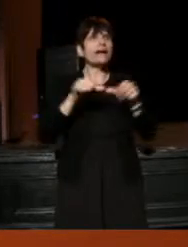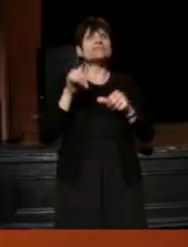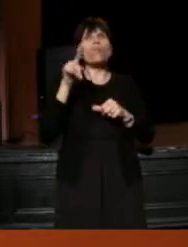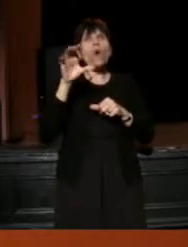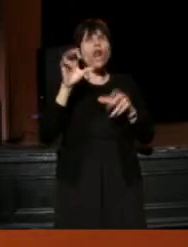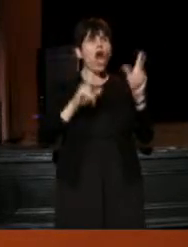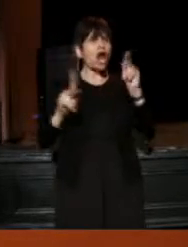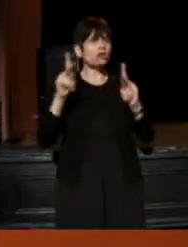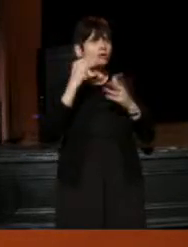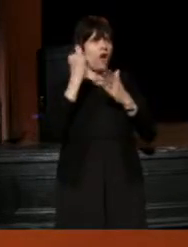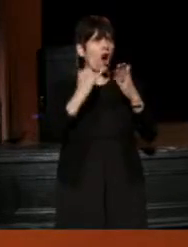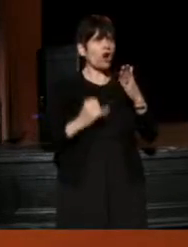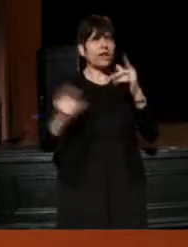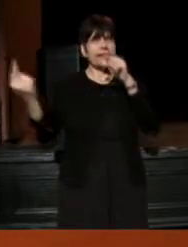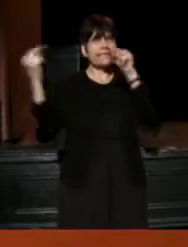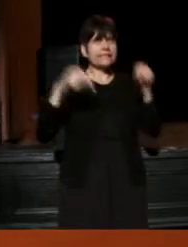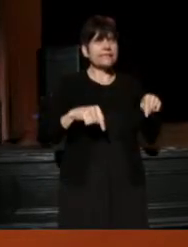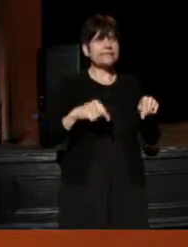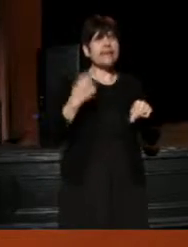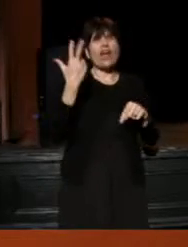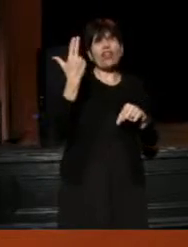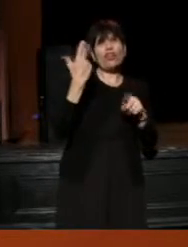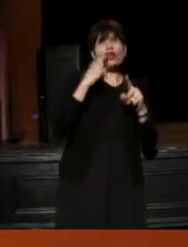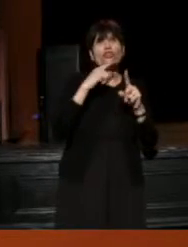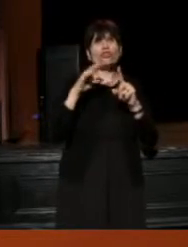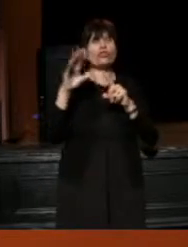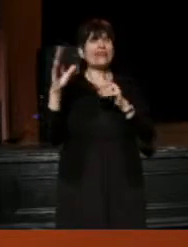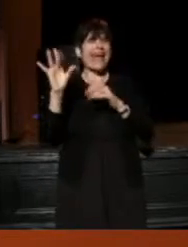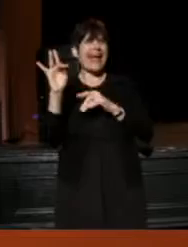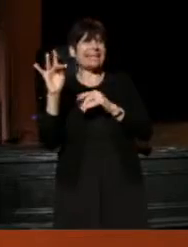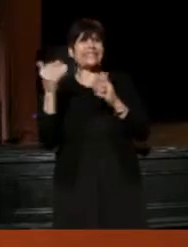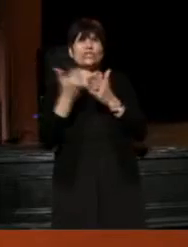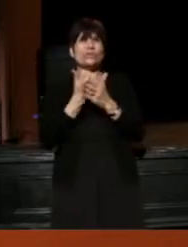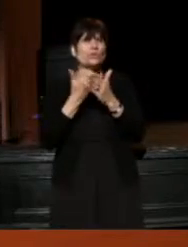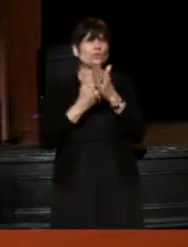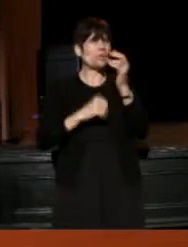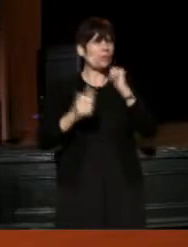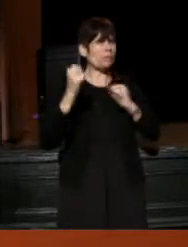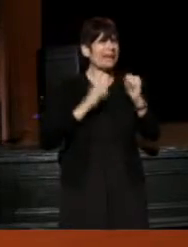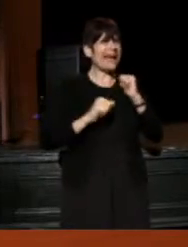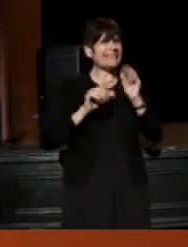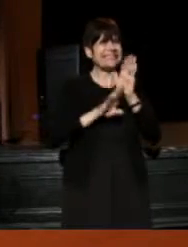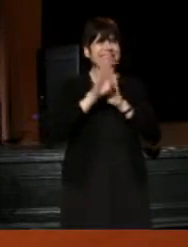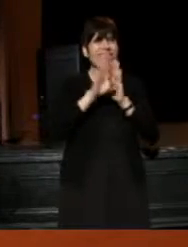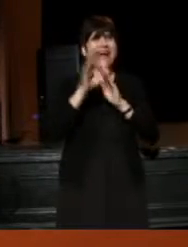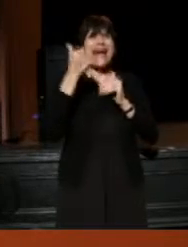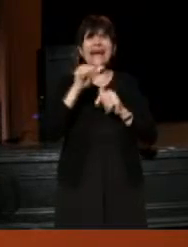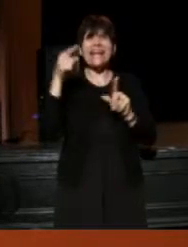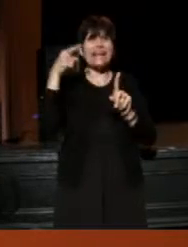for anywhere from 13 to 18, a new place in development and any point in their process.